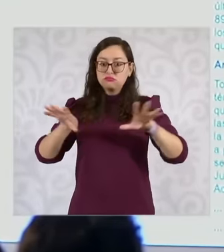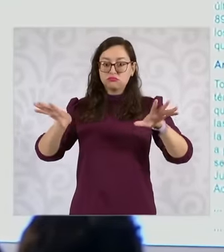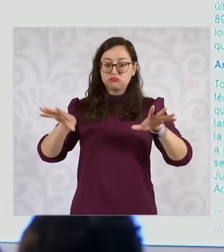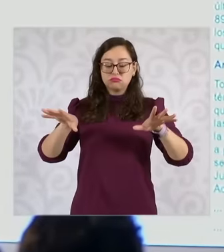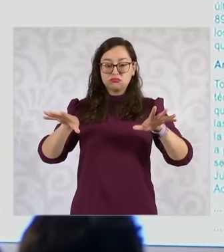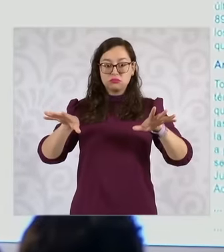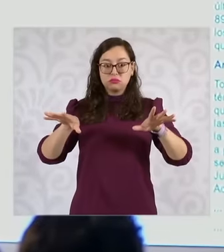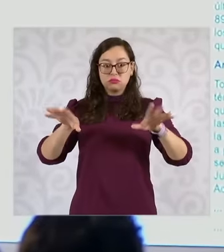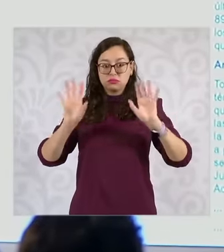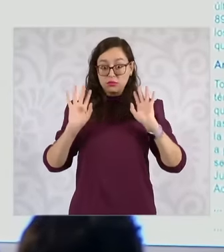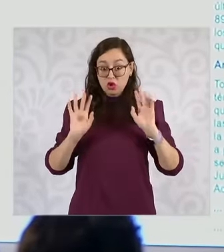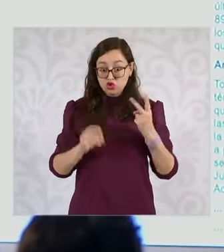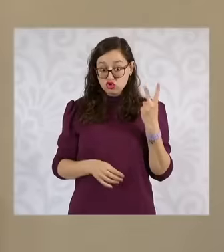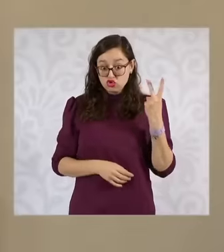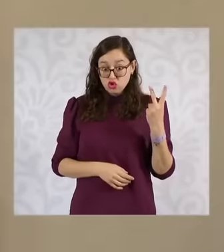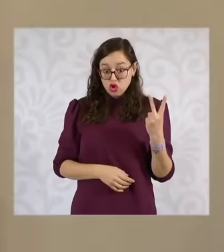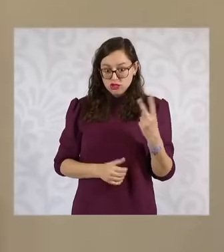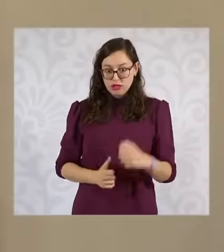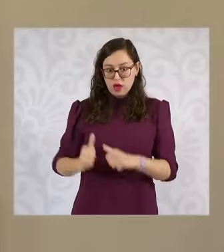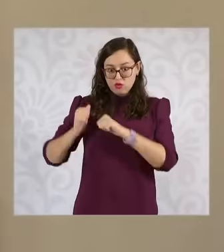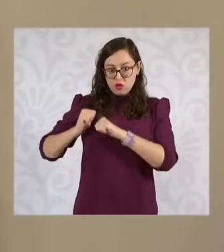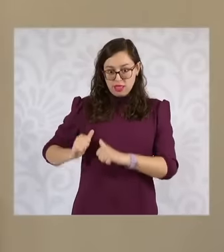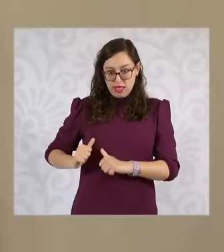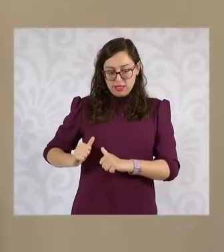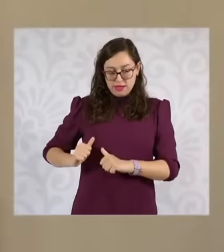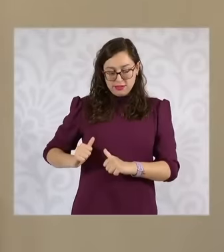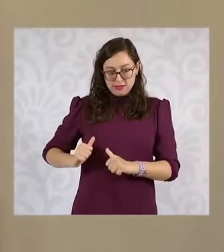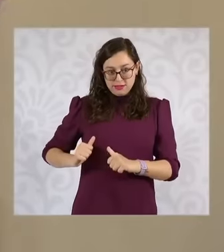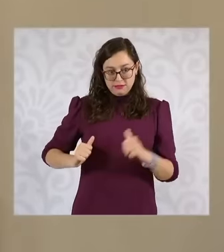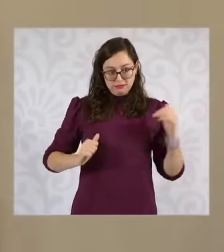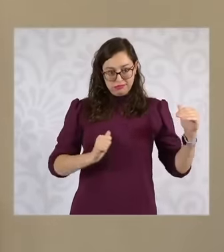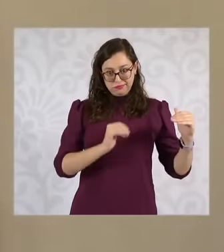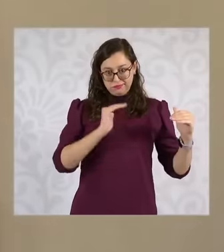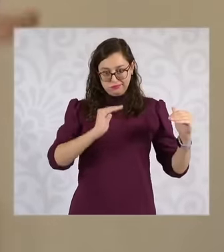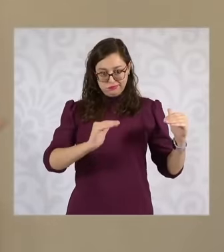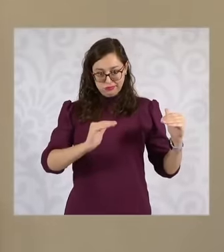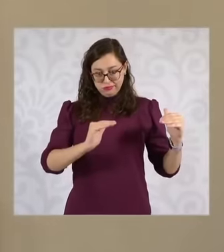judge